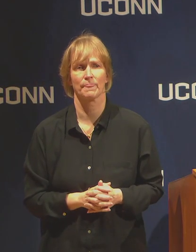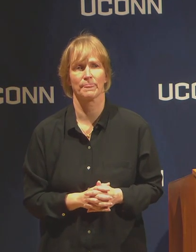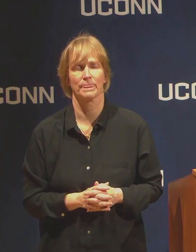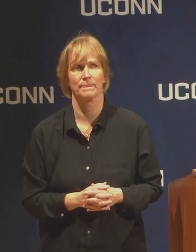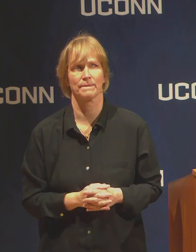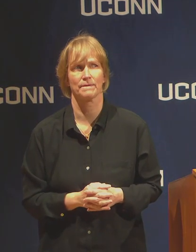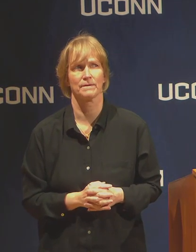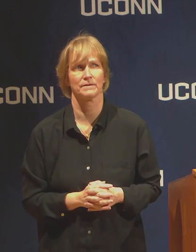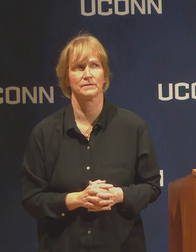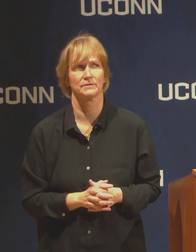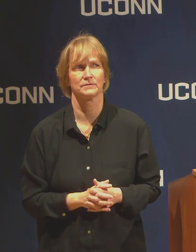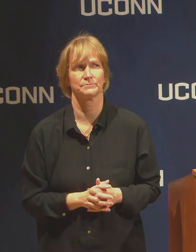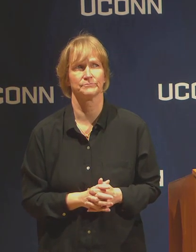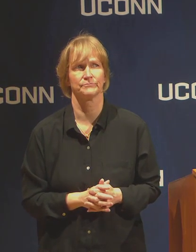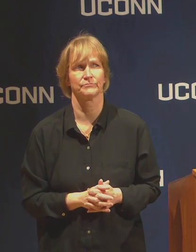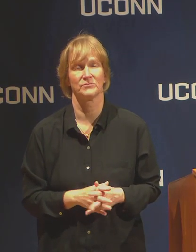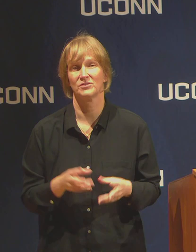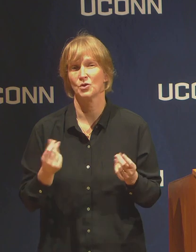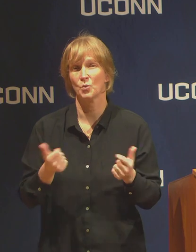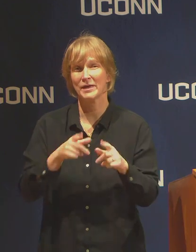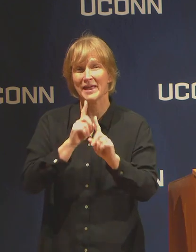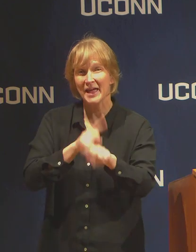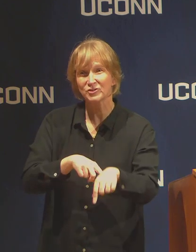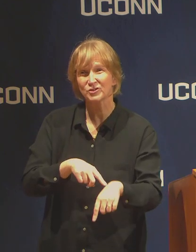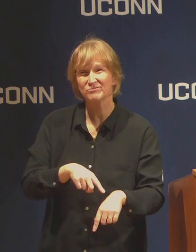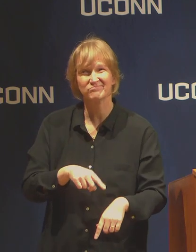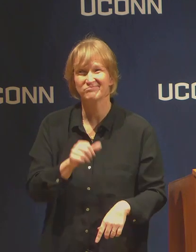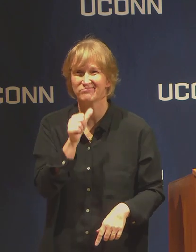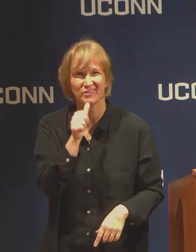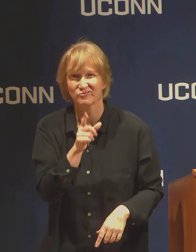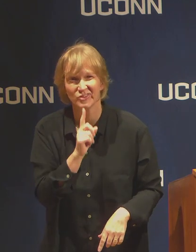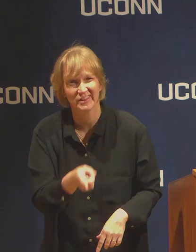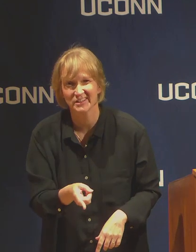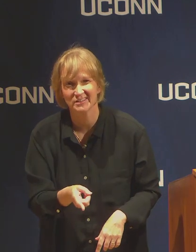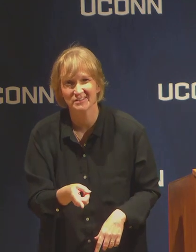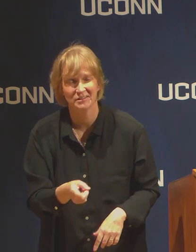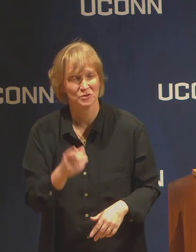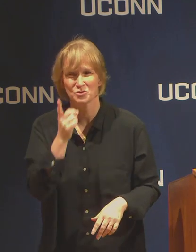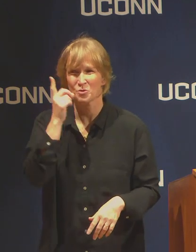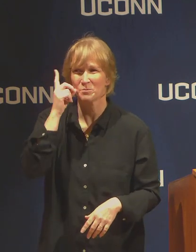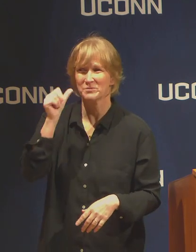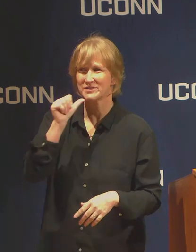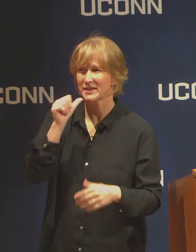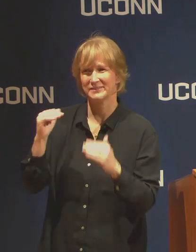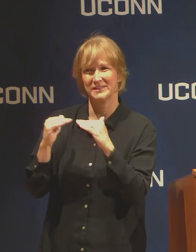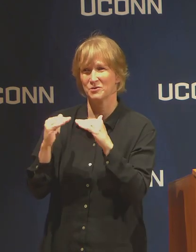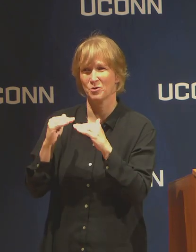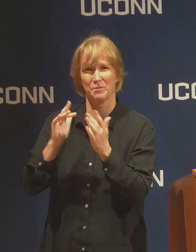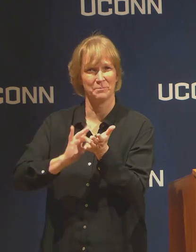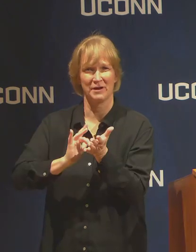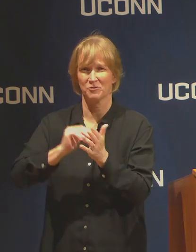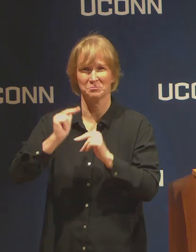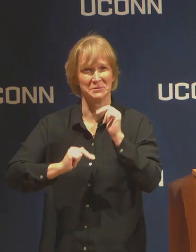The quick answer is not really, because they're not medical facilities. We do have within our infirmary